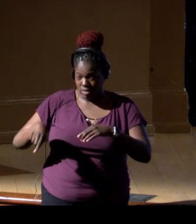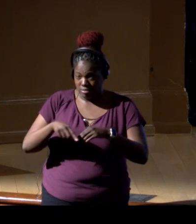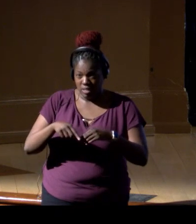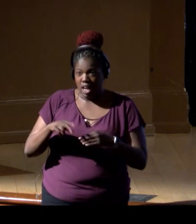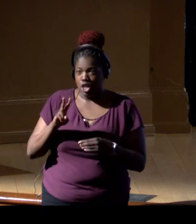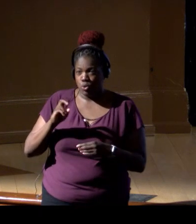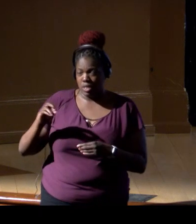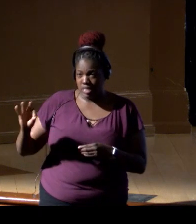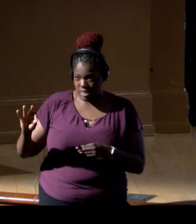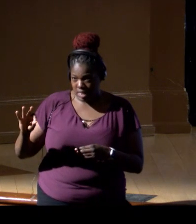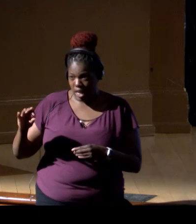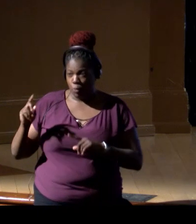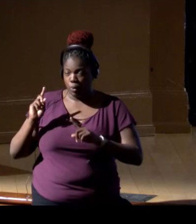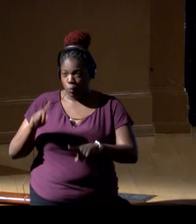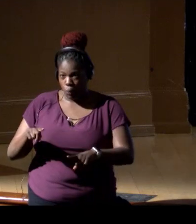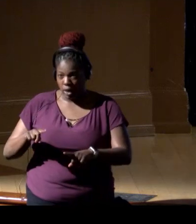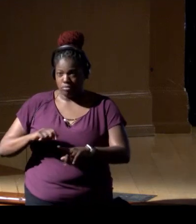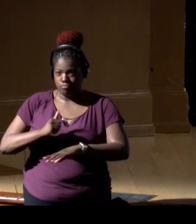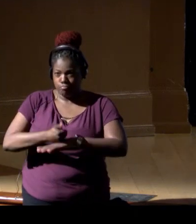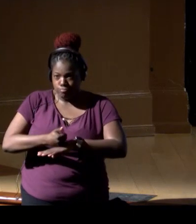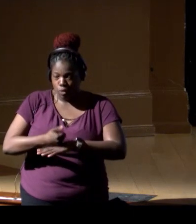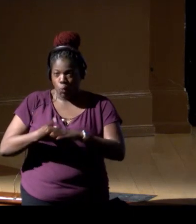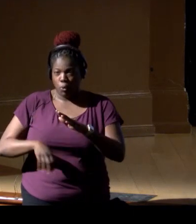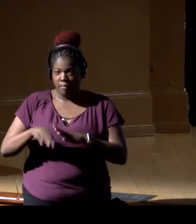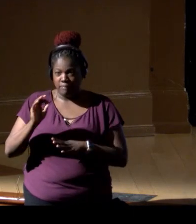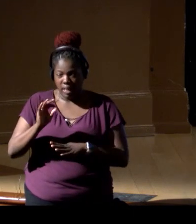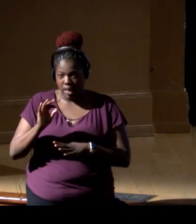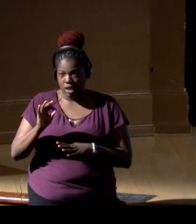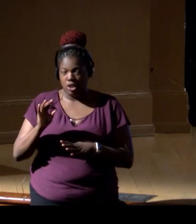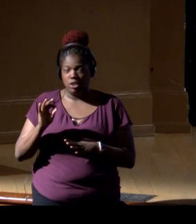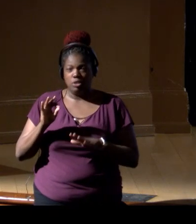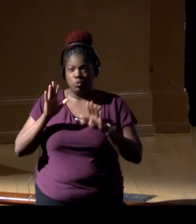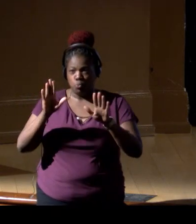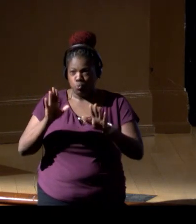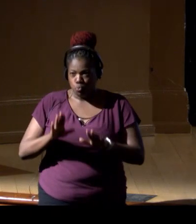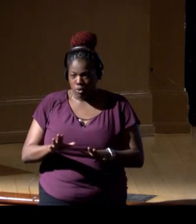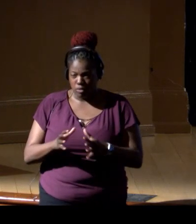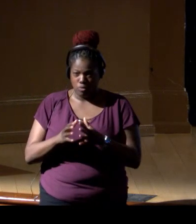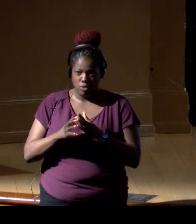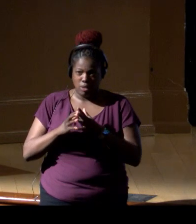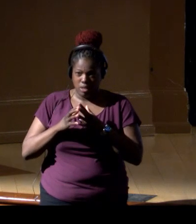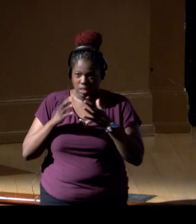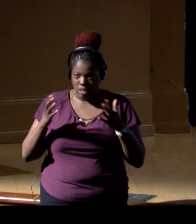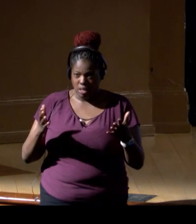uninhabited and fished, we found this extraordinary abundance of giant clams.